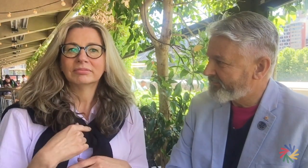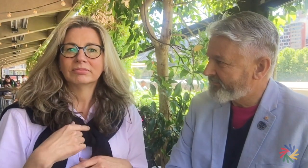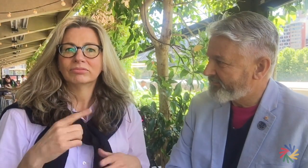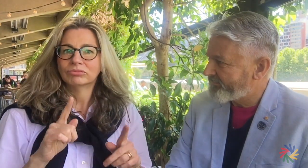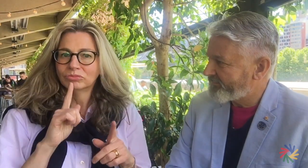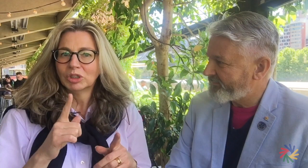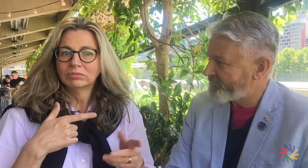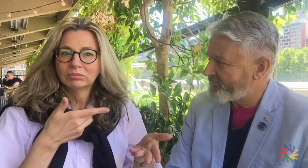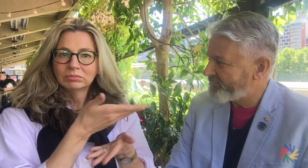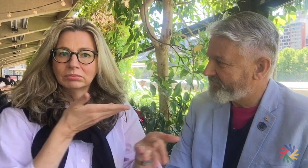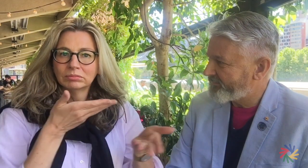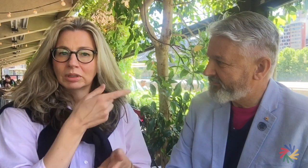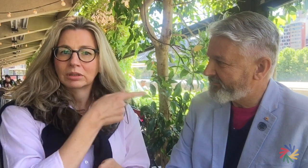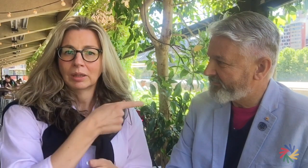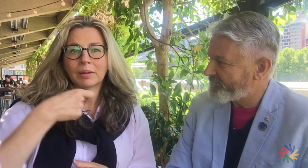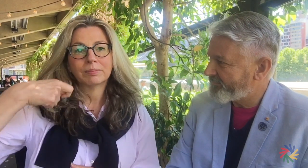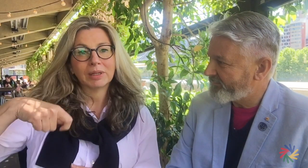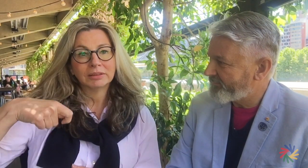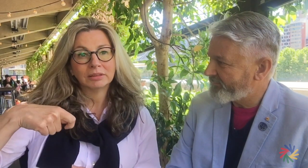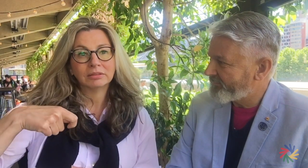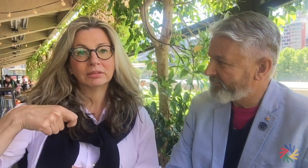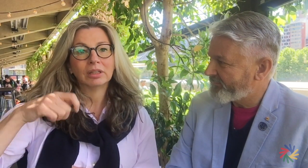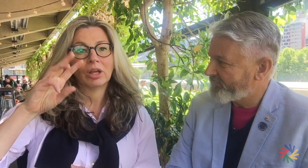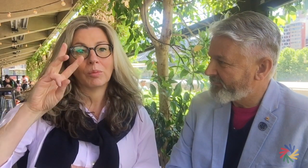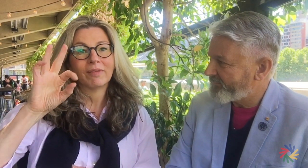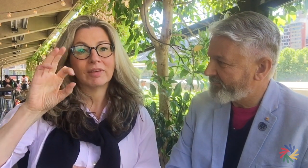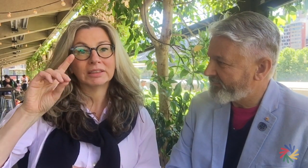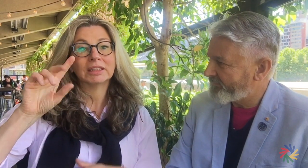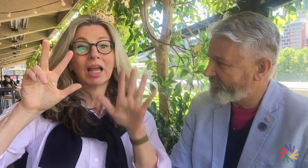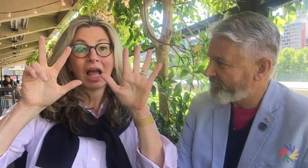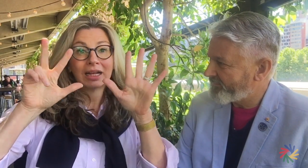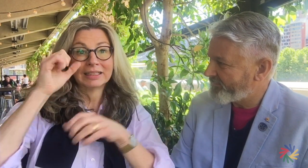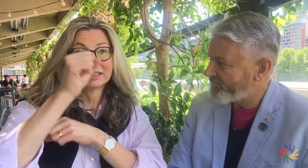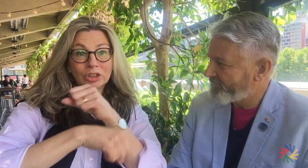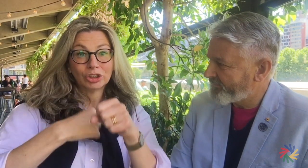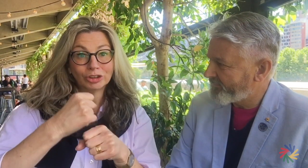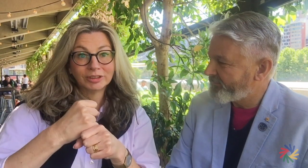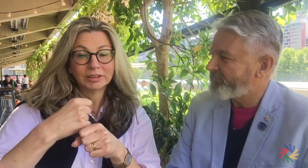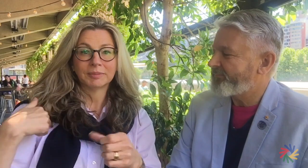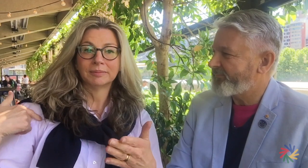It has been a real privilege to spend time with Colin who has been the WFD President for 8 years